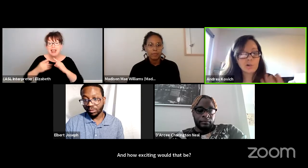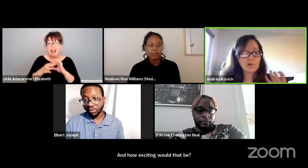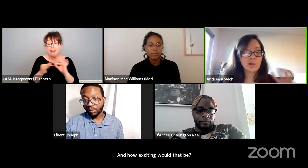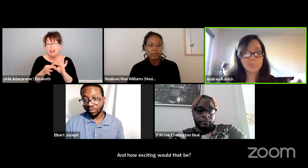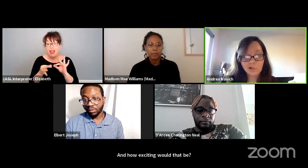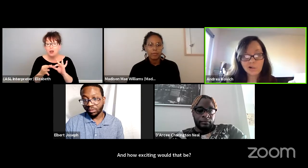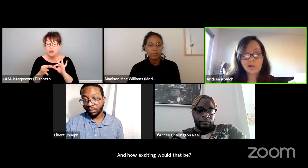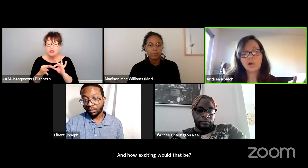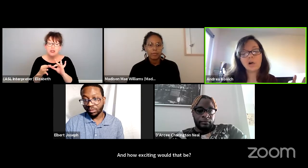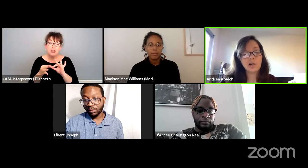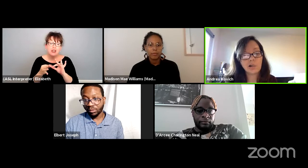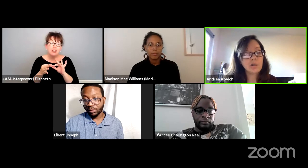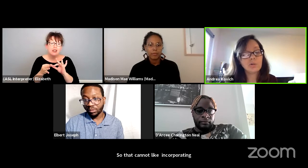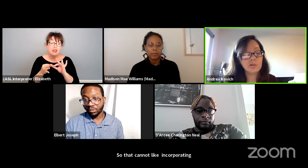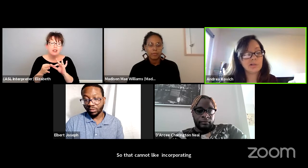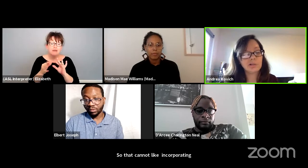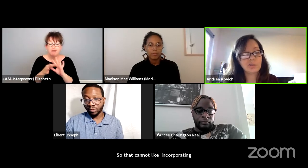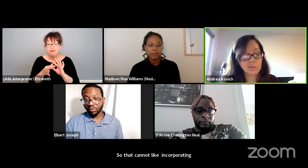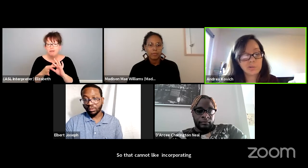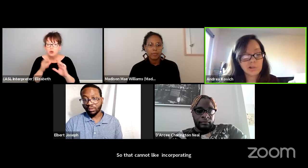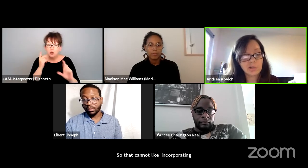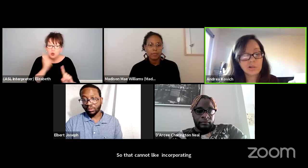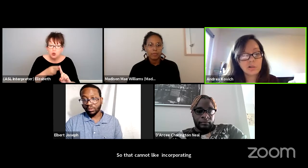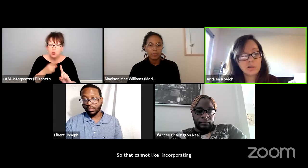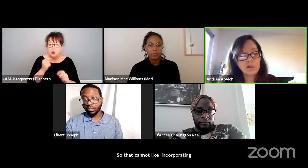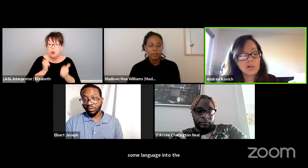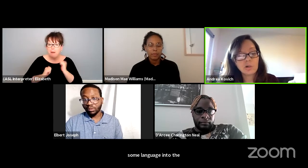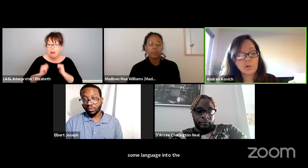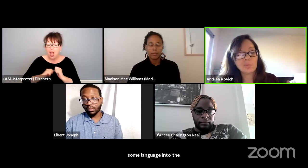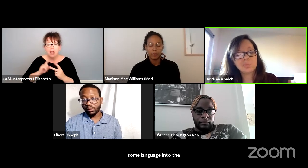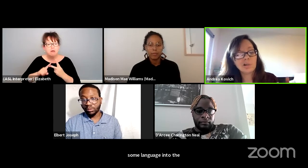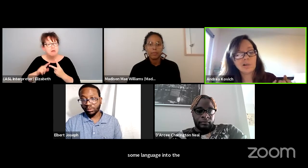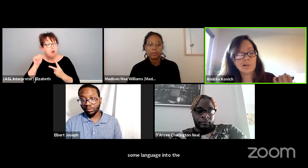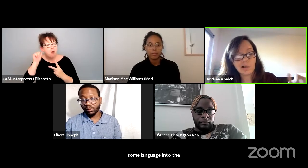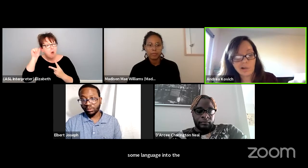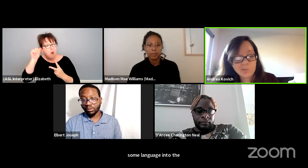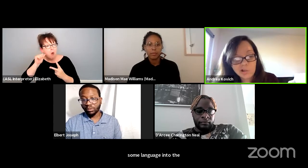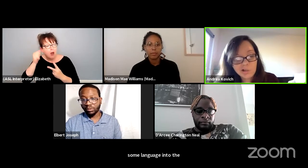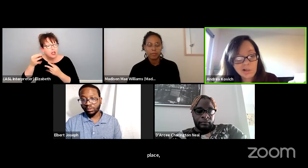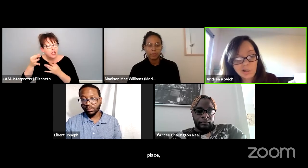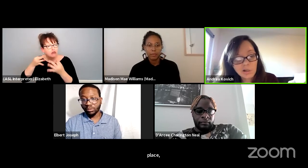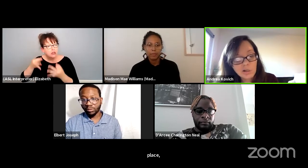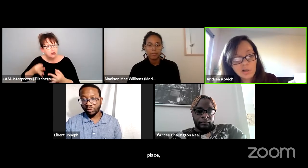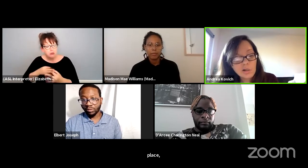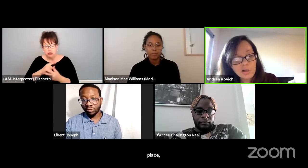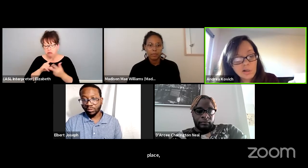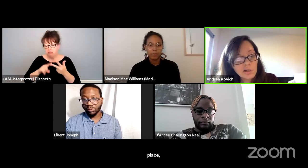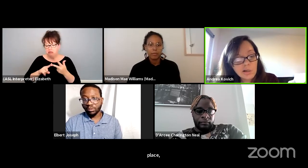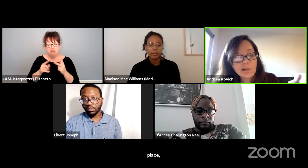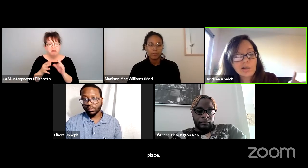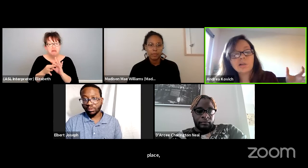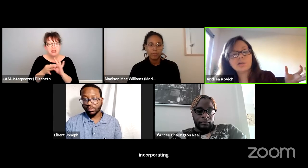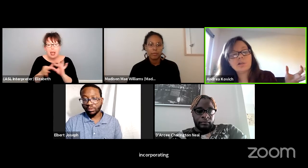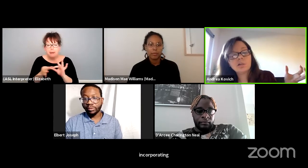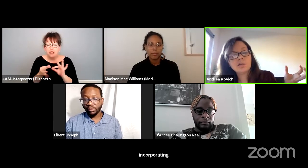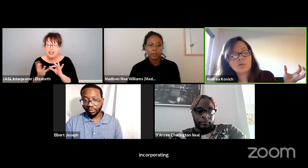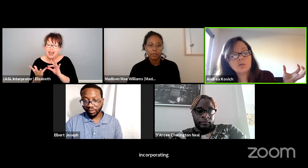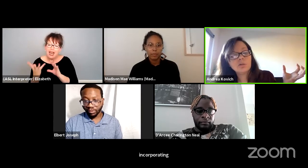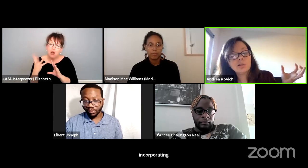incorporating audio description, incorporating captioning. And